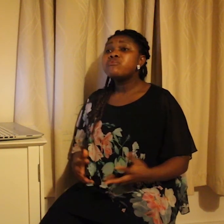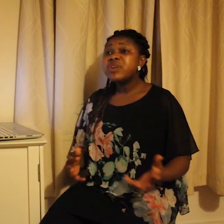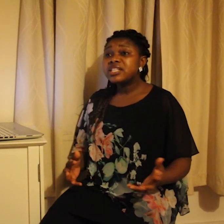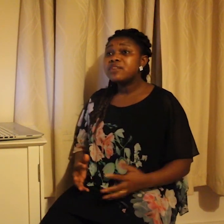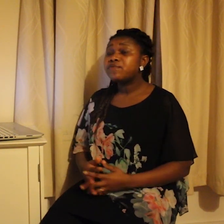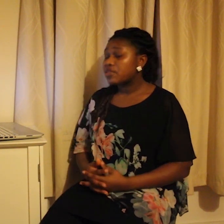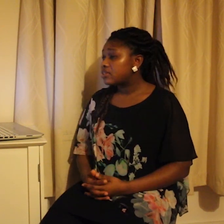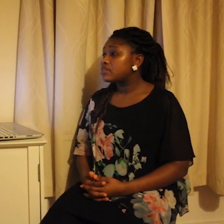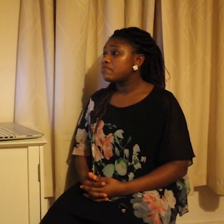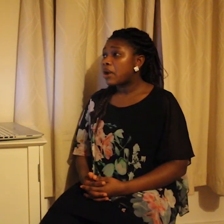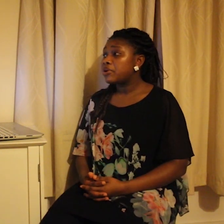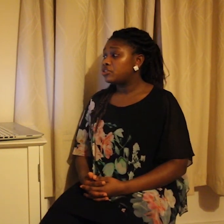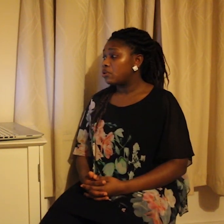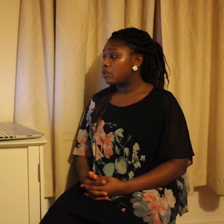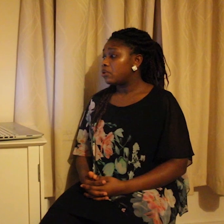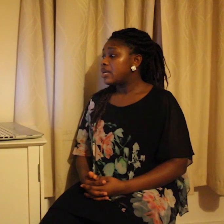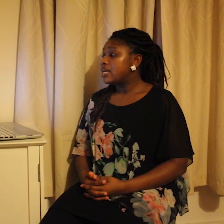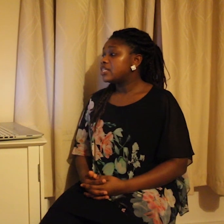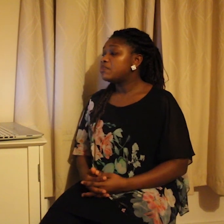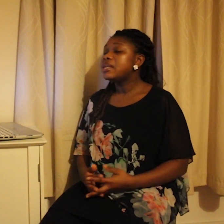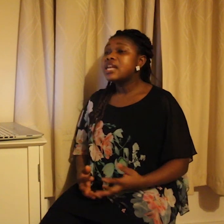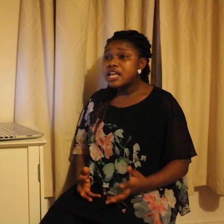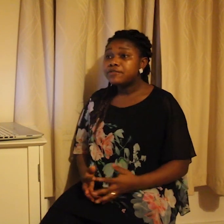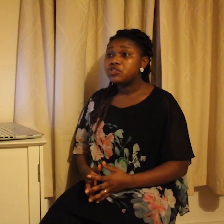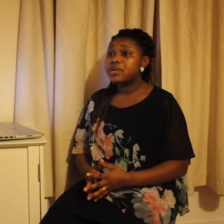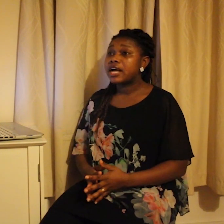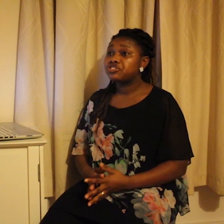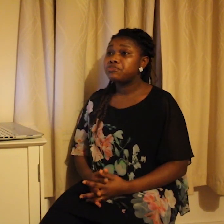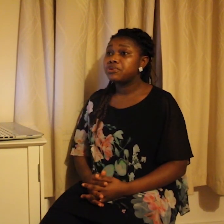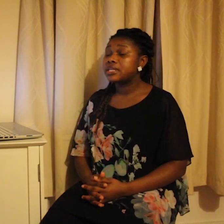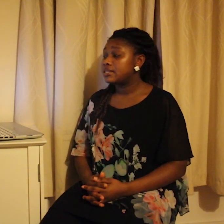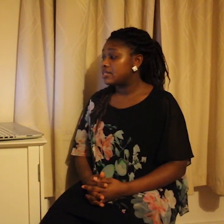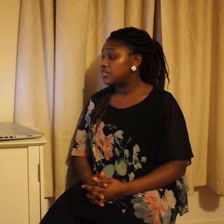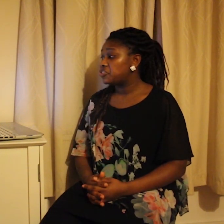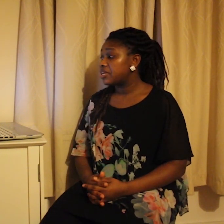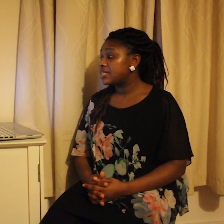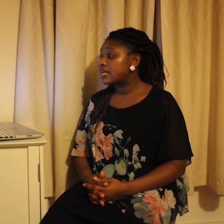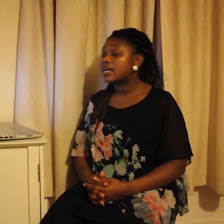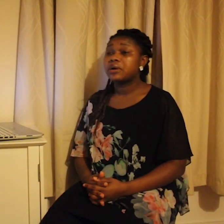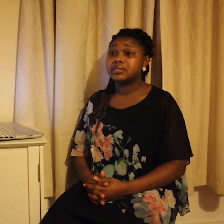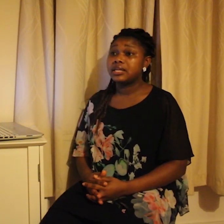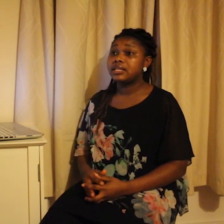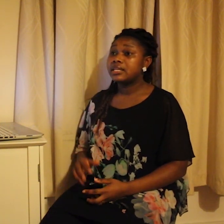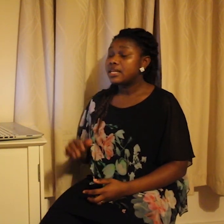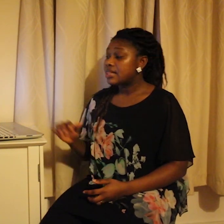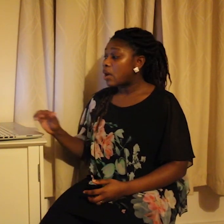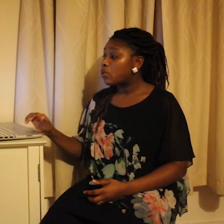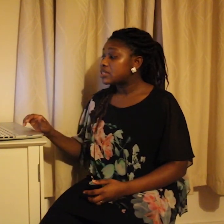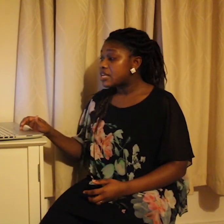the reason for this marriage law is believed to be attributed to the genetic counselling that was